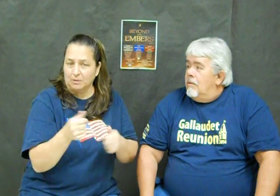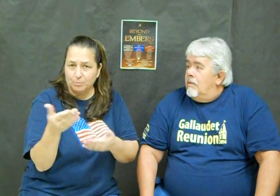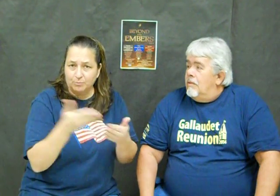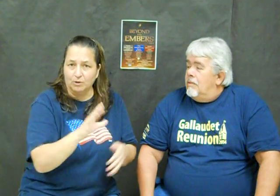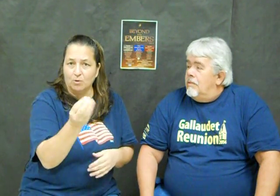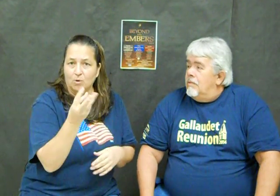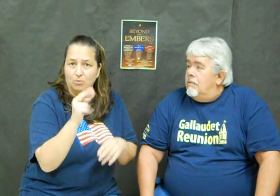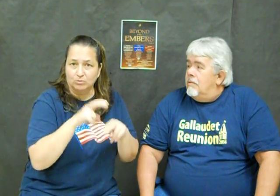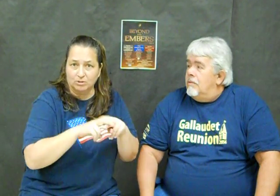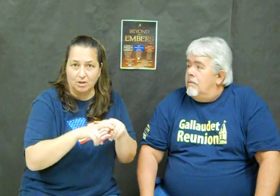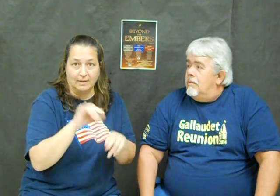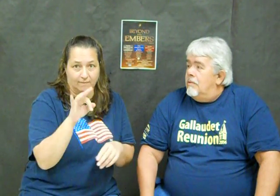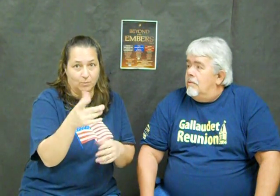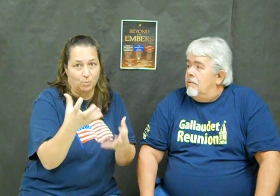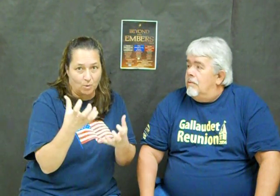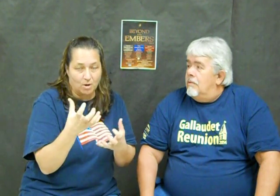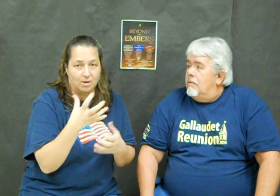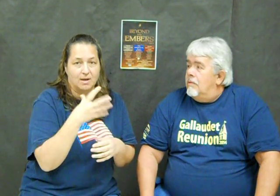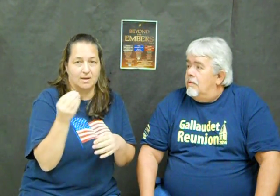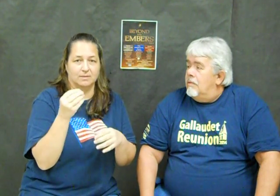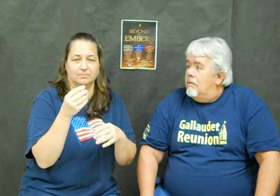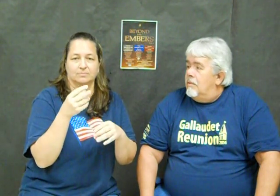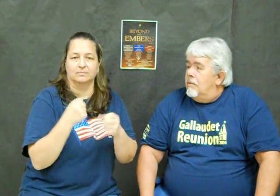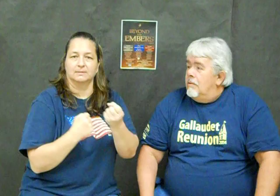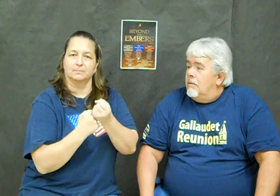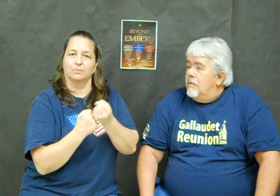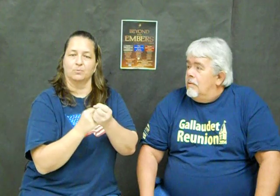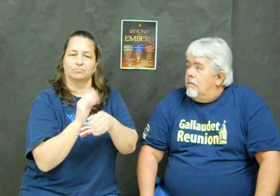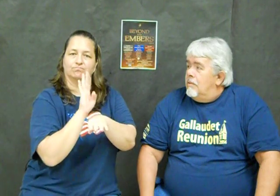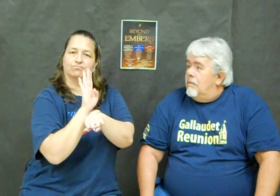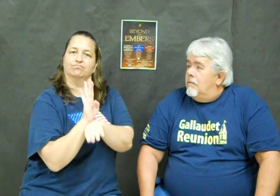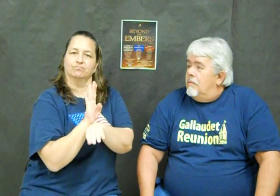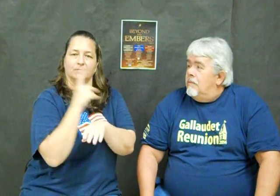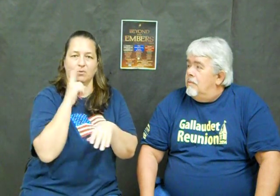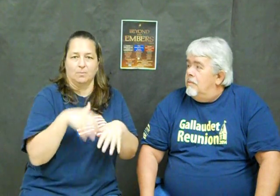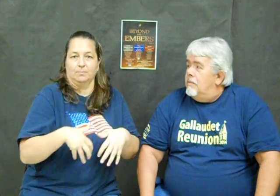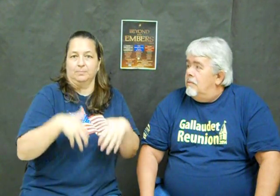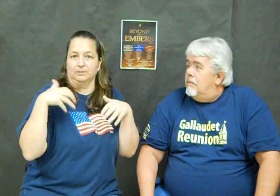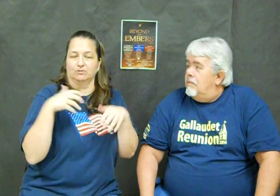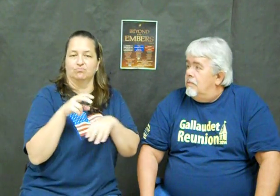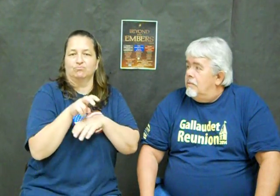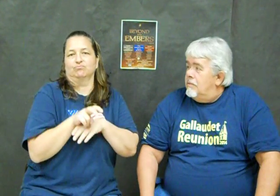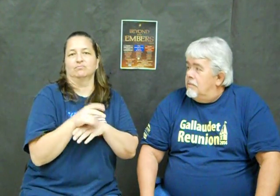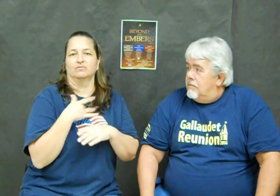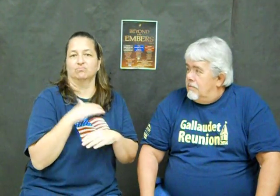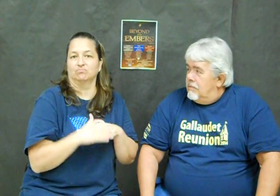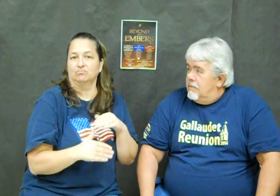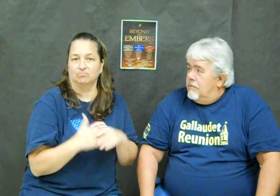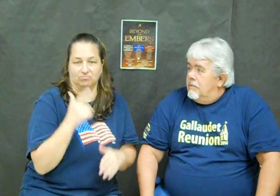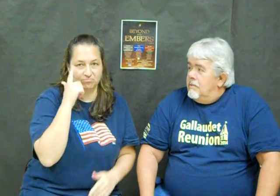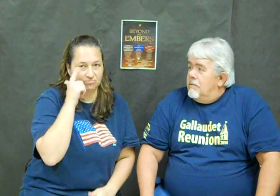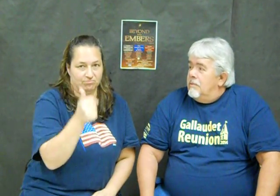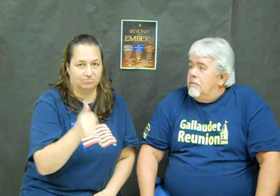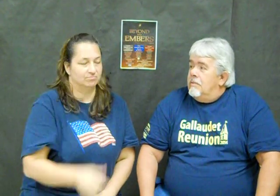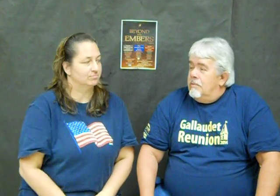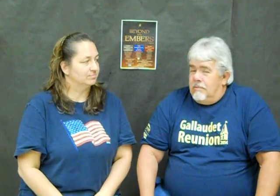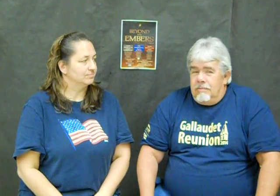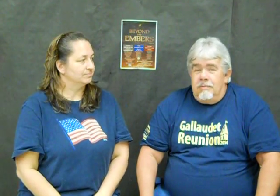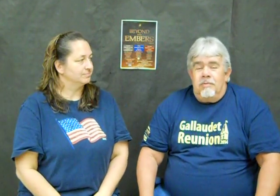You can bring your own folding chairs if you want and "support" seats for the bleachers to feel comfortable. It's up to you.